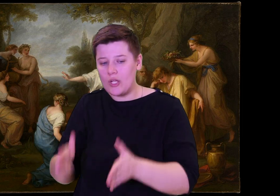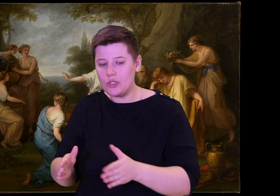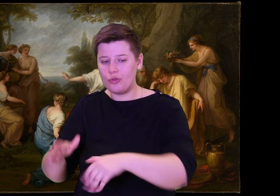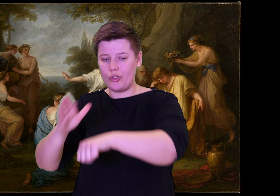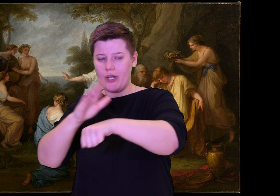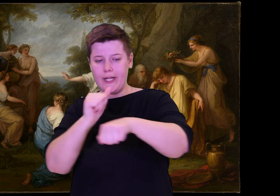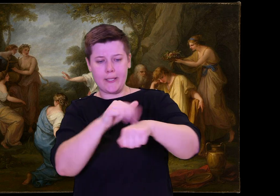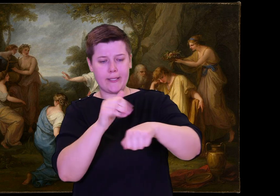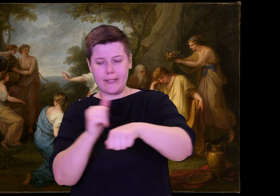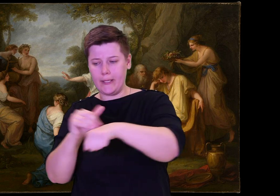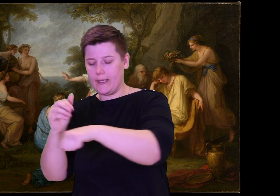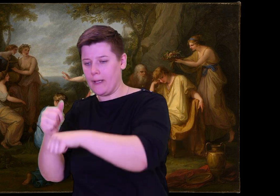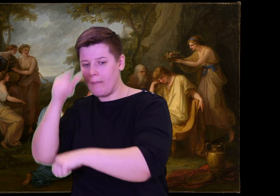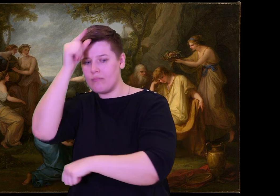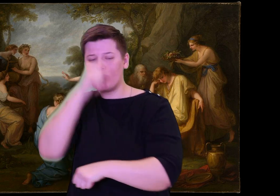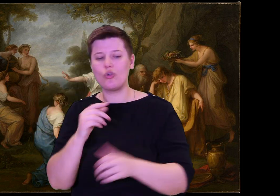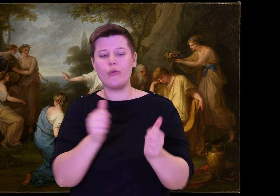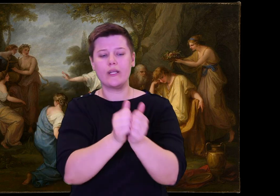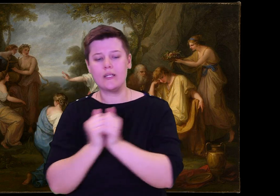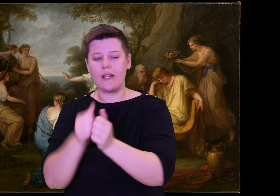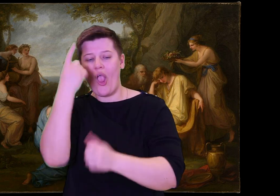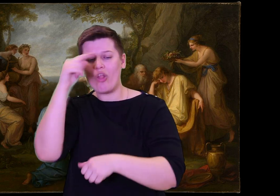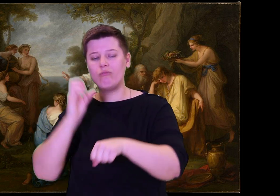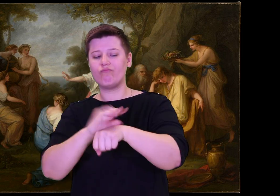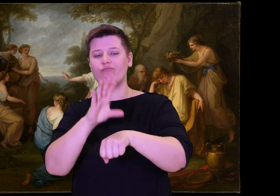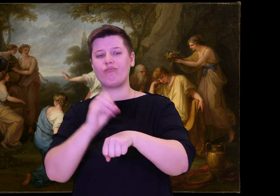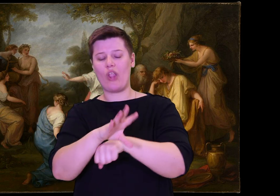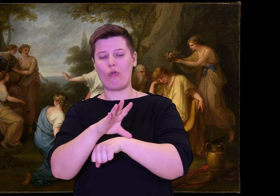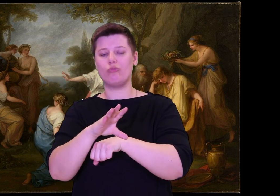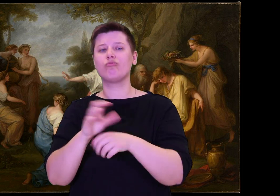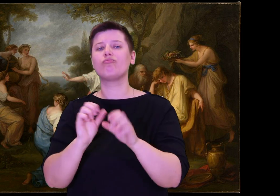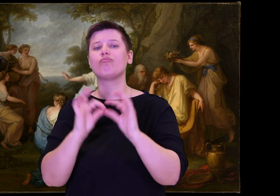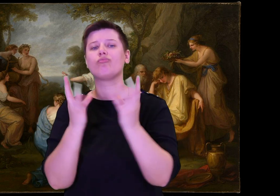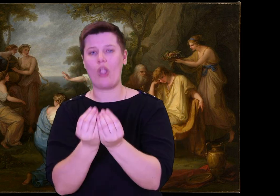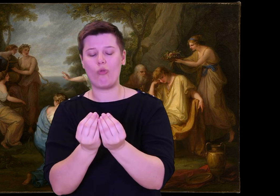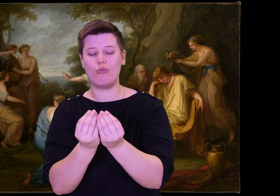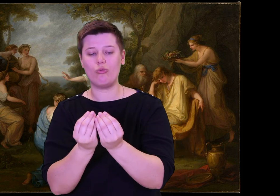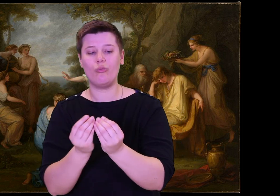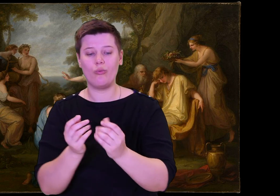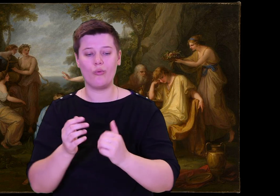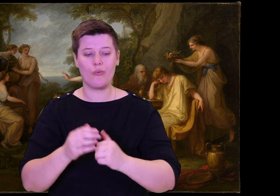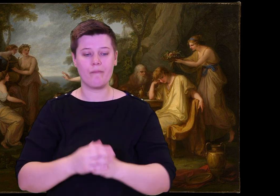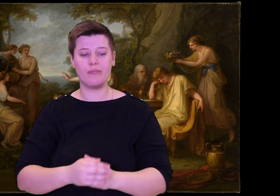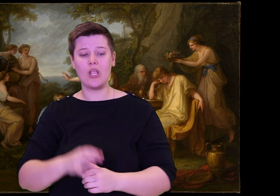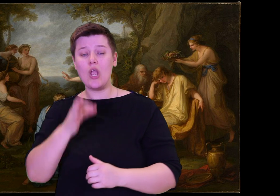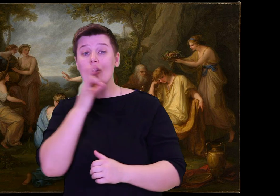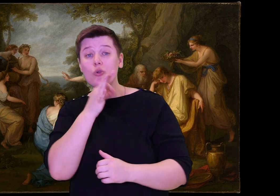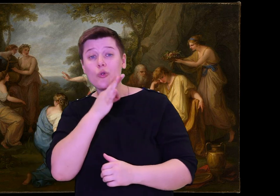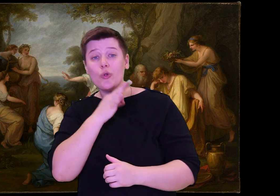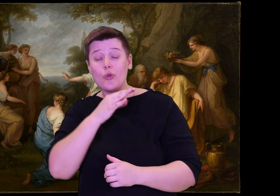He went upstairs, preoccupied by thought. He slept the night there, wrapped in